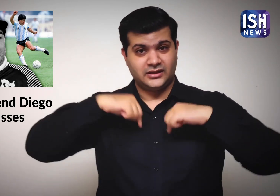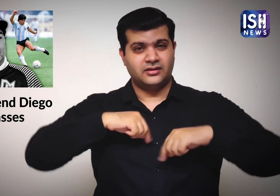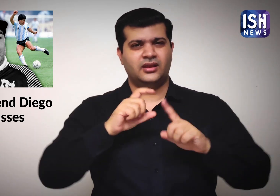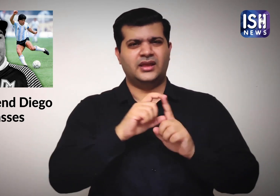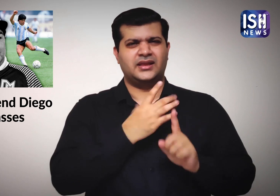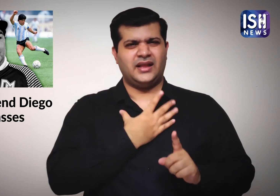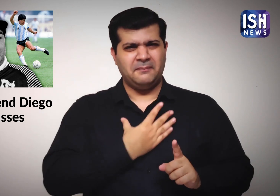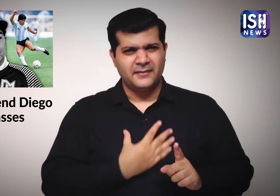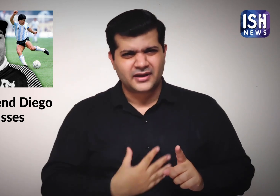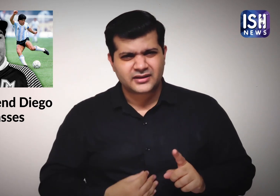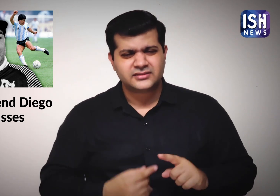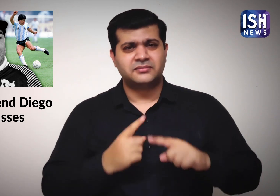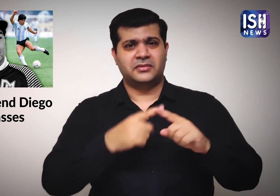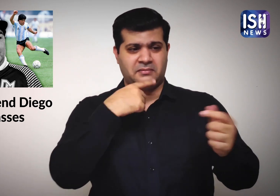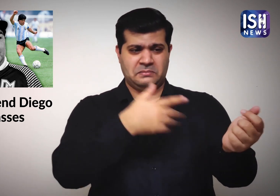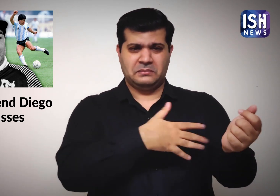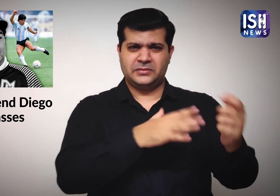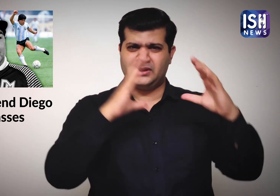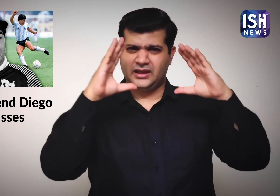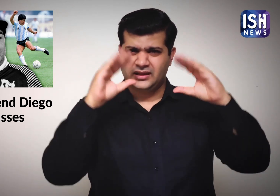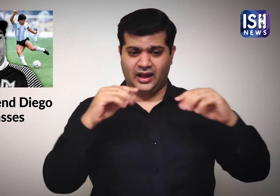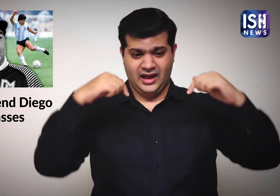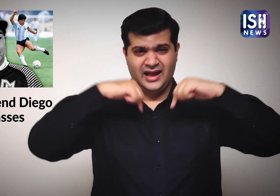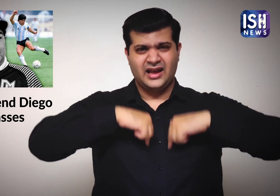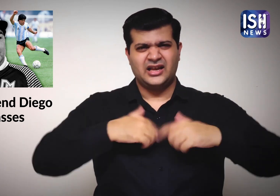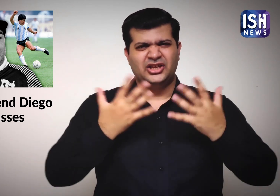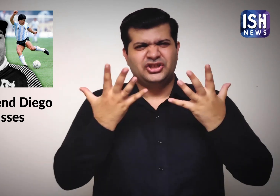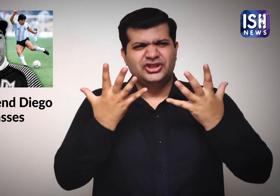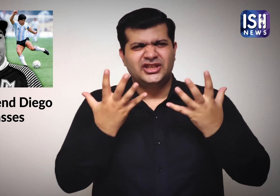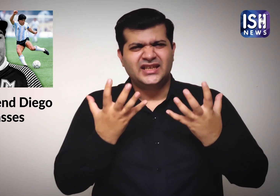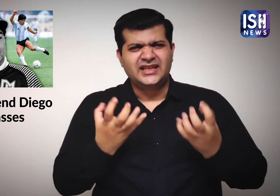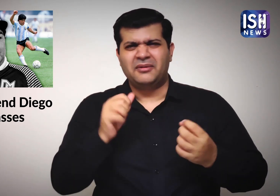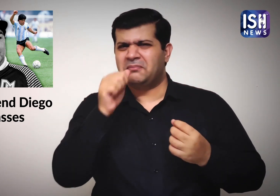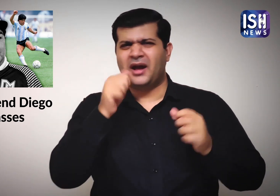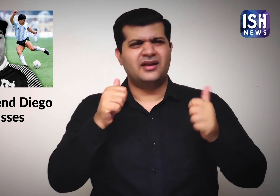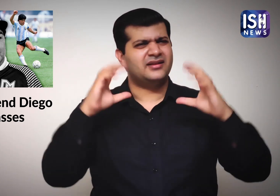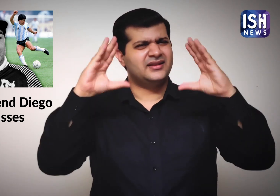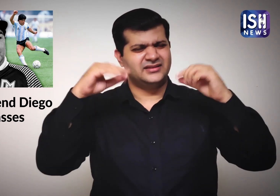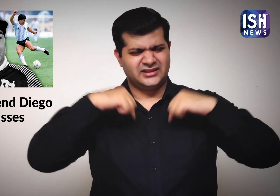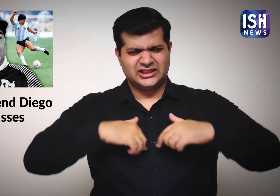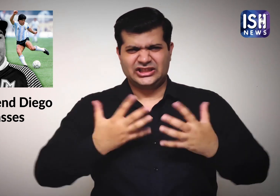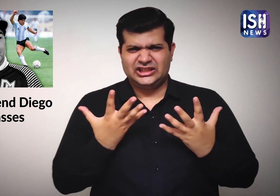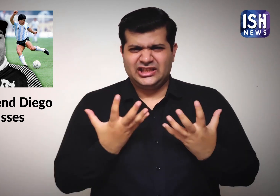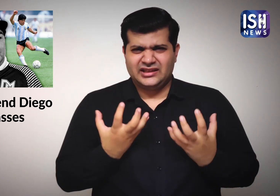and showed signs of depression, anemia and dehydration.